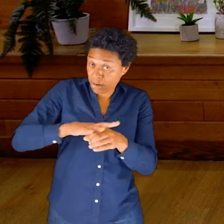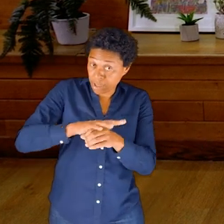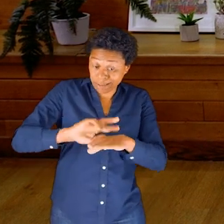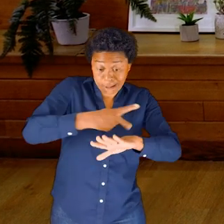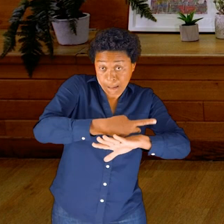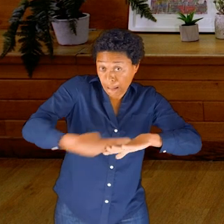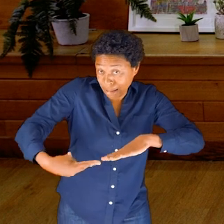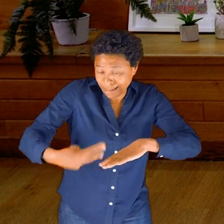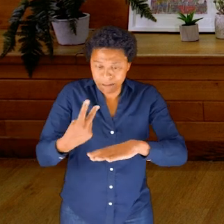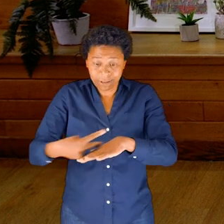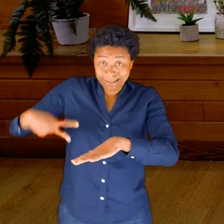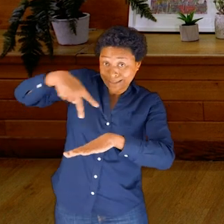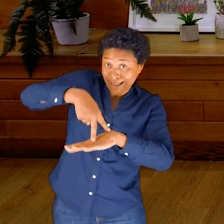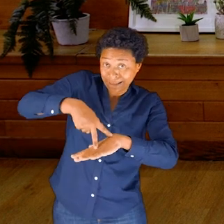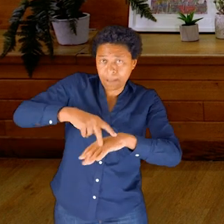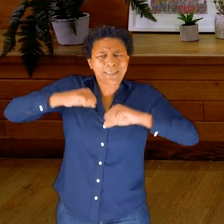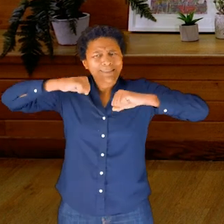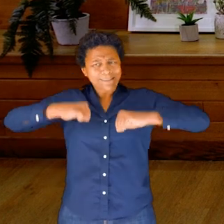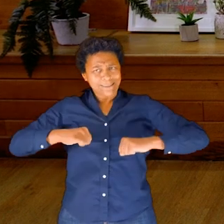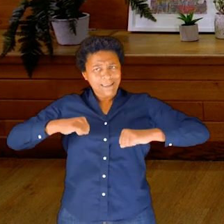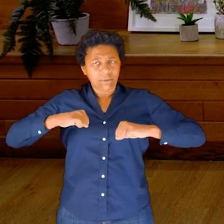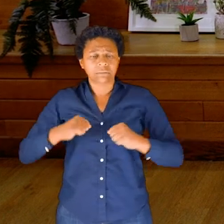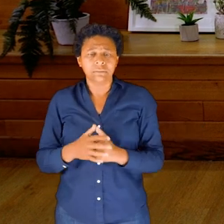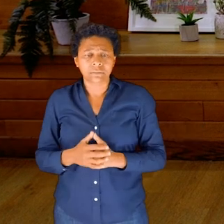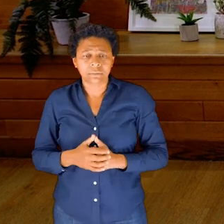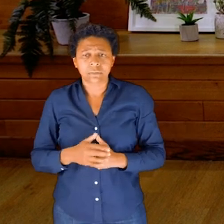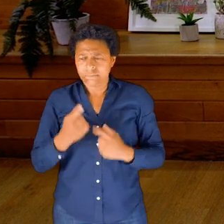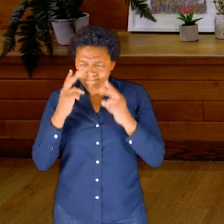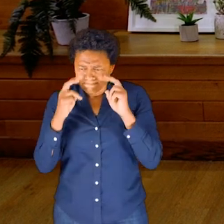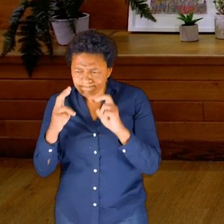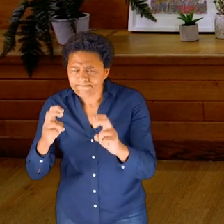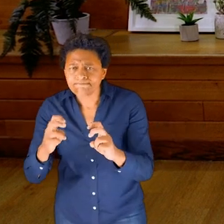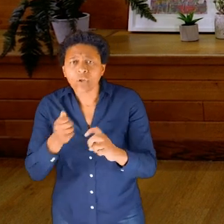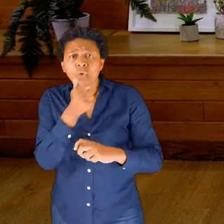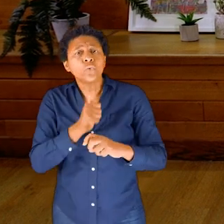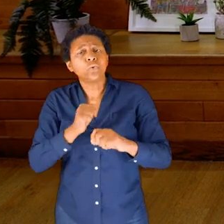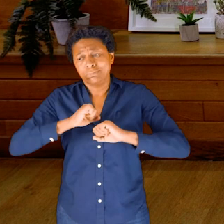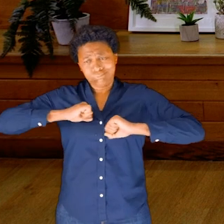You might explore these fluids on your sofa as well.